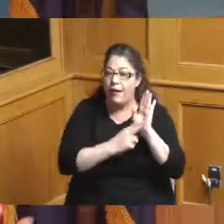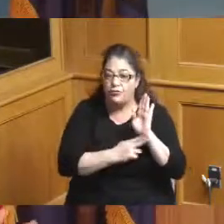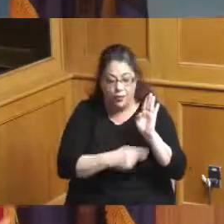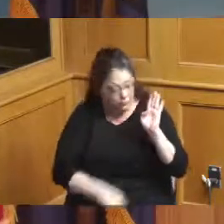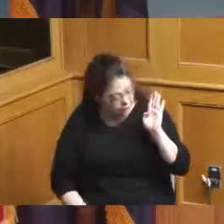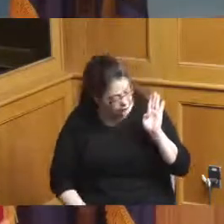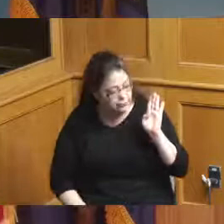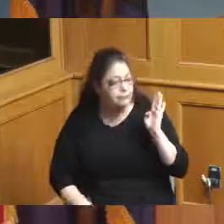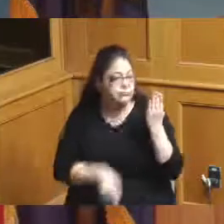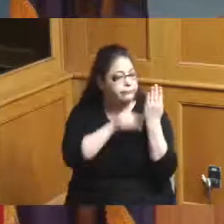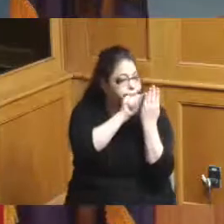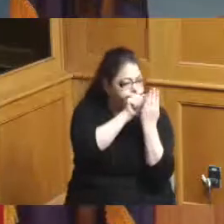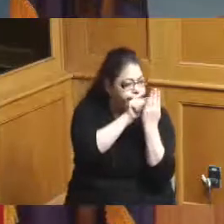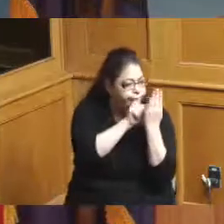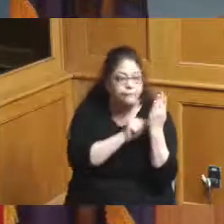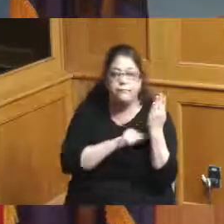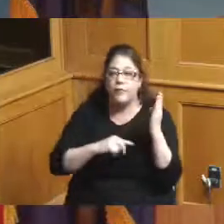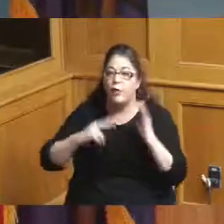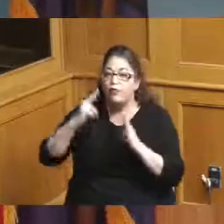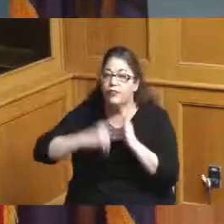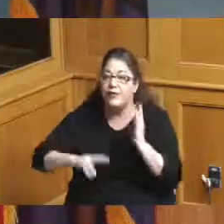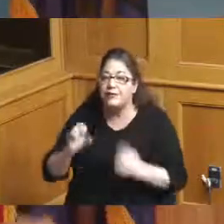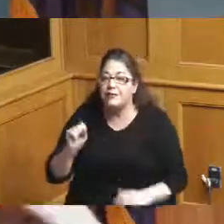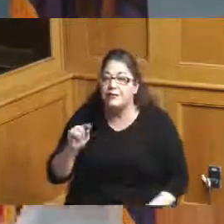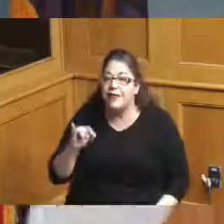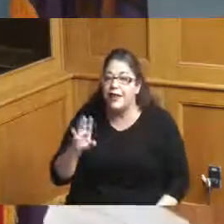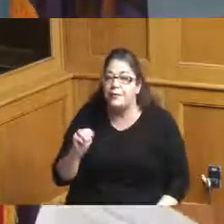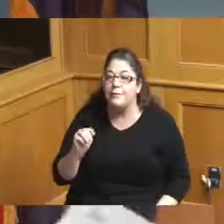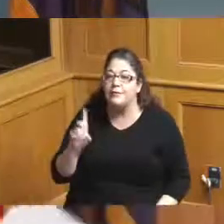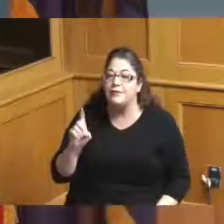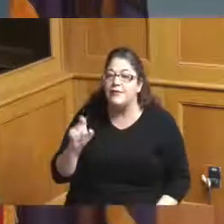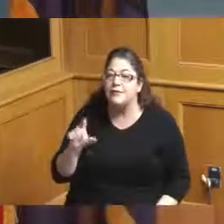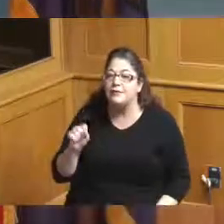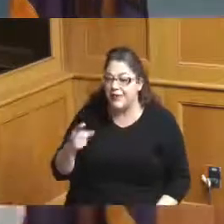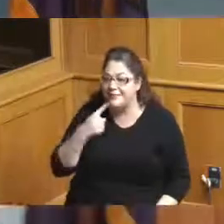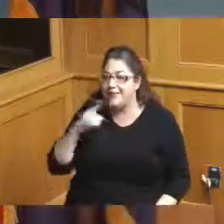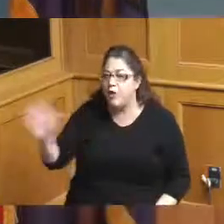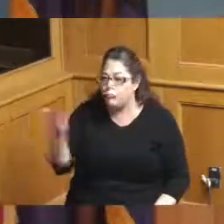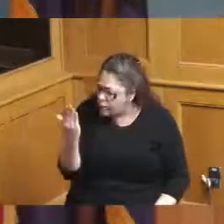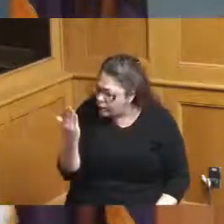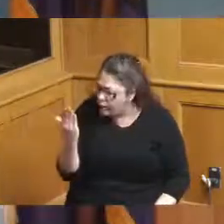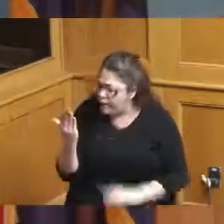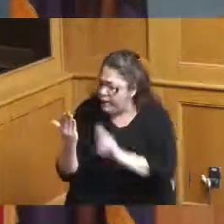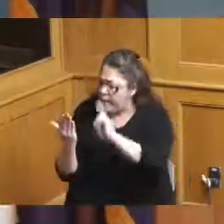you know we're reading the stadium deals they tell me go to the contract this is the most important